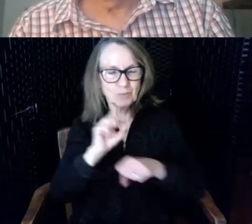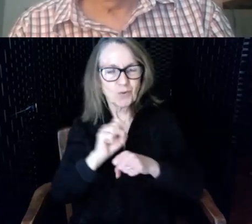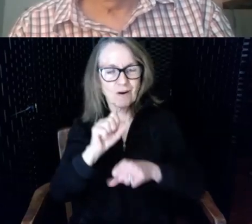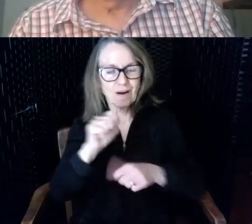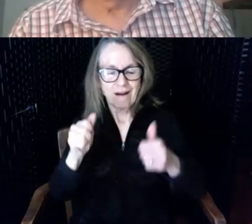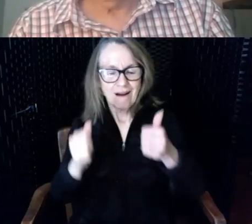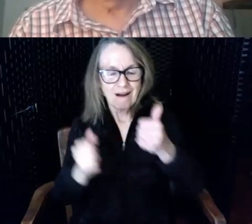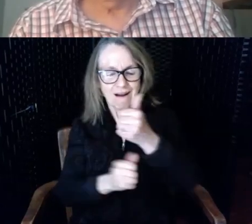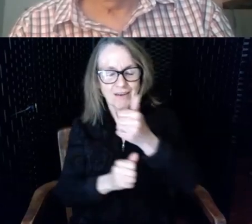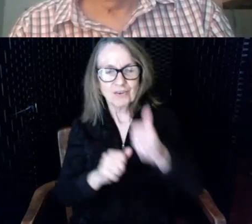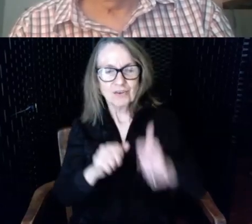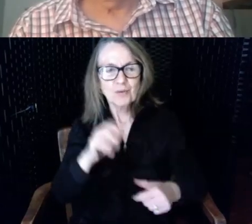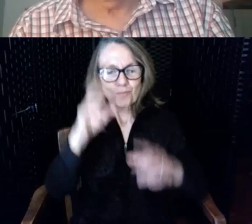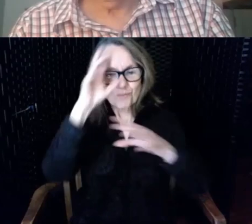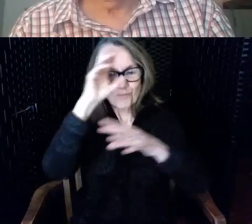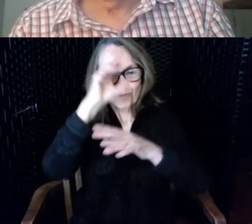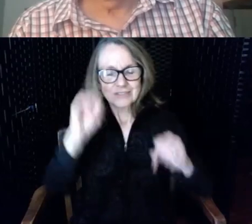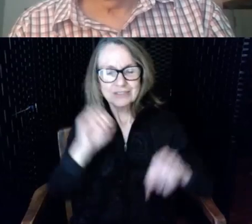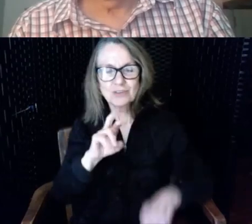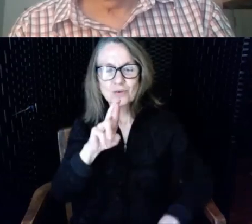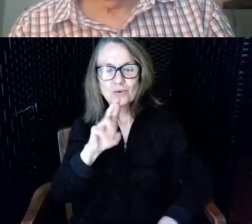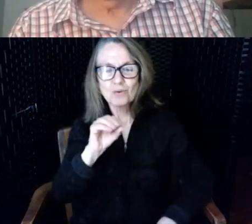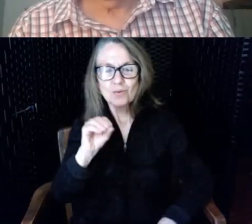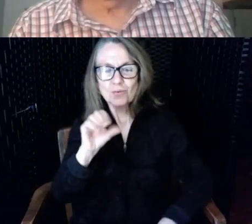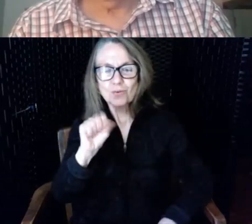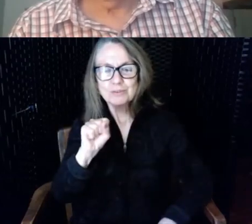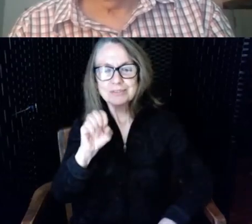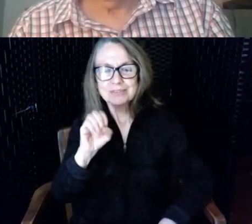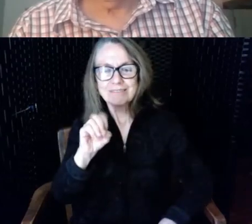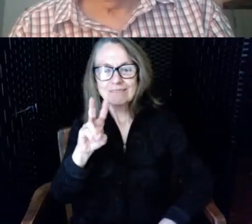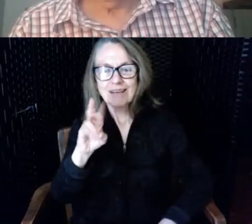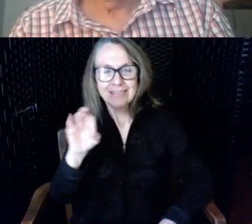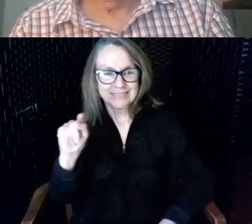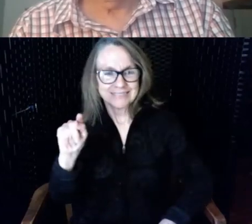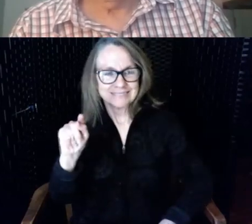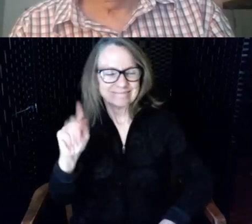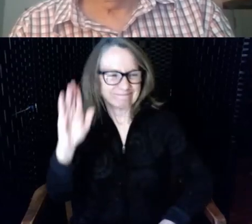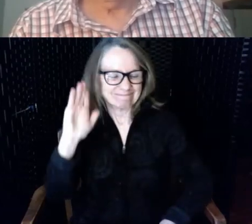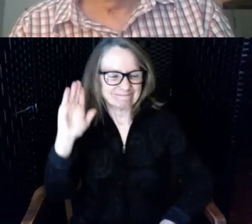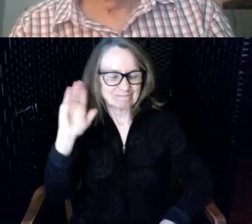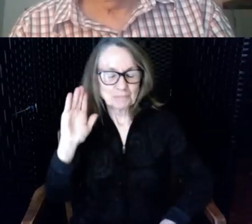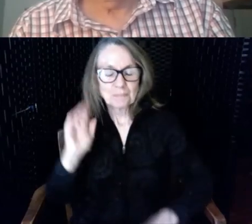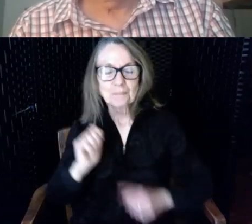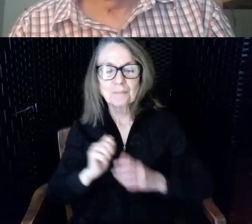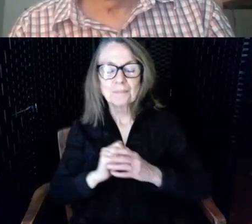then it has been radically improved to the point where in Europe and